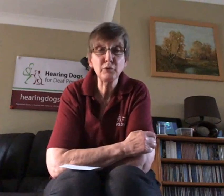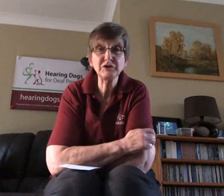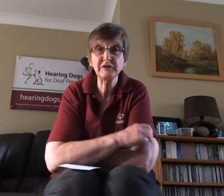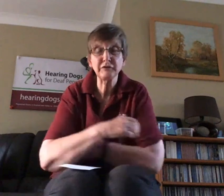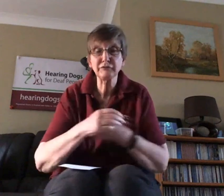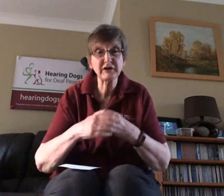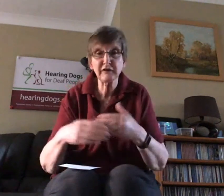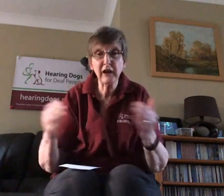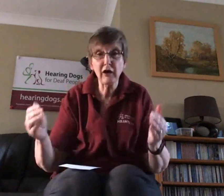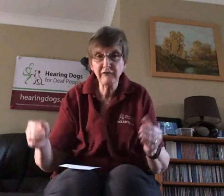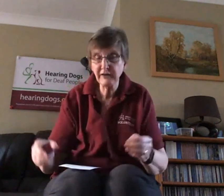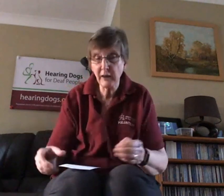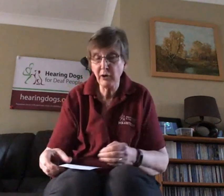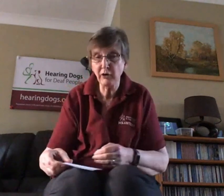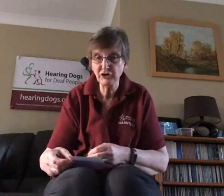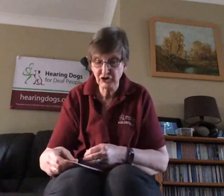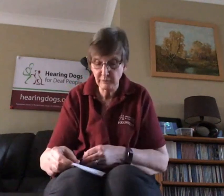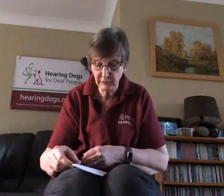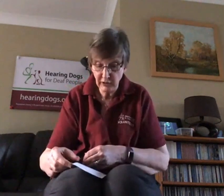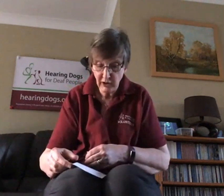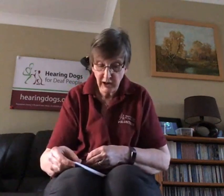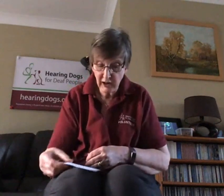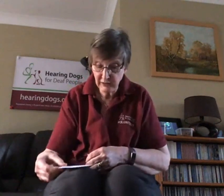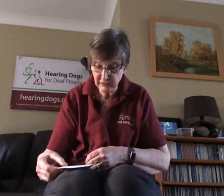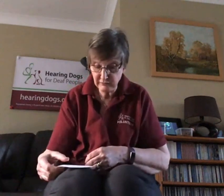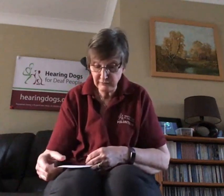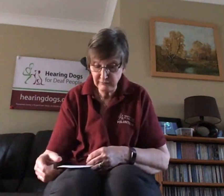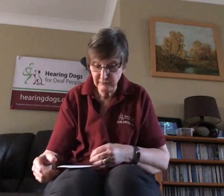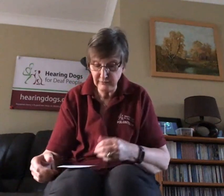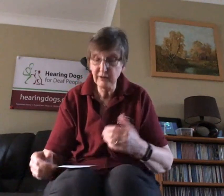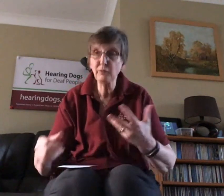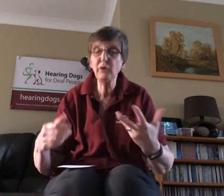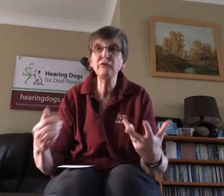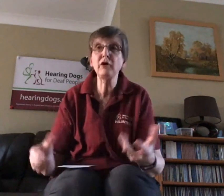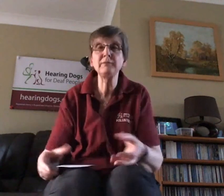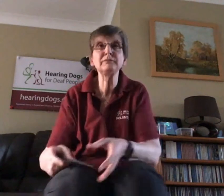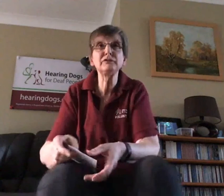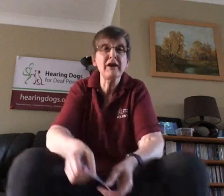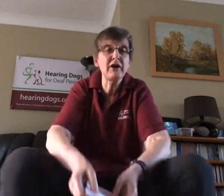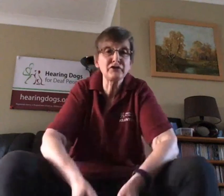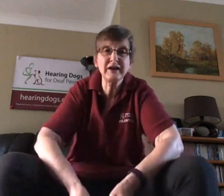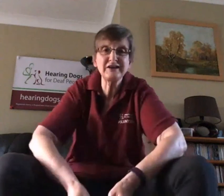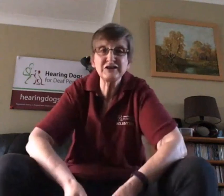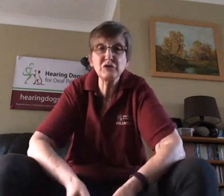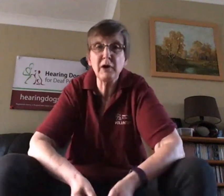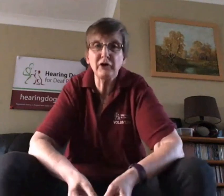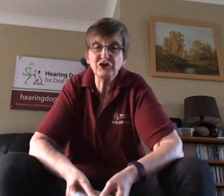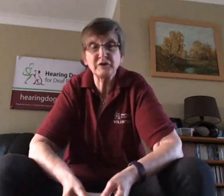for the rest of their life in that partnership and we've got 982 partnerships out there at